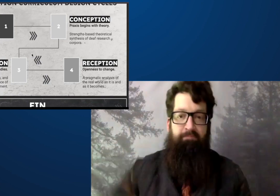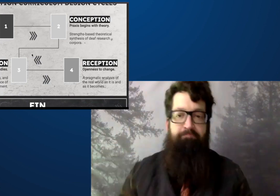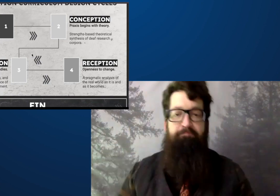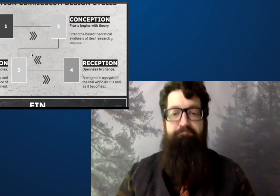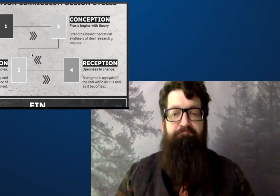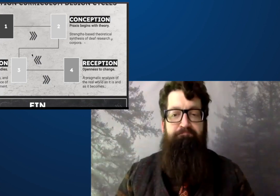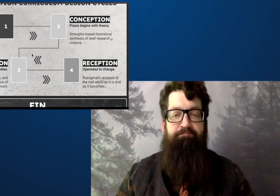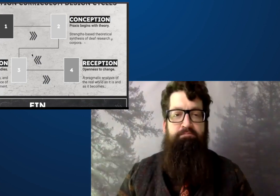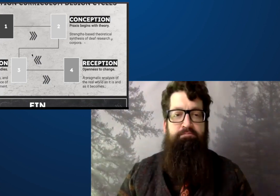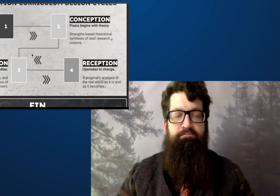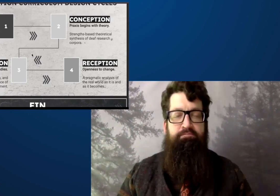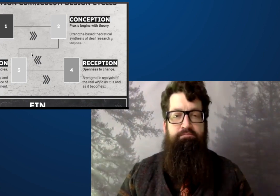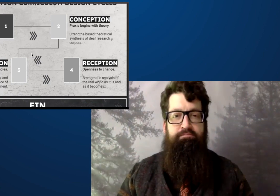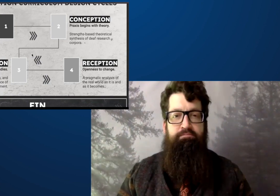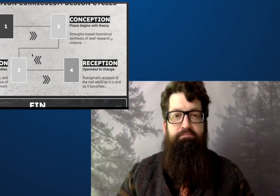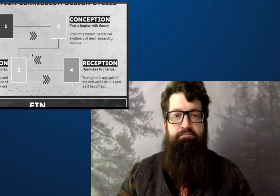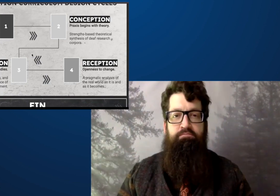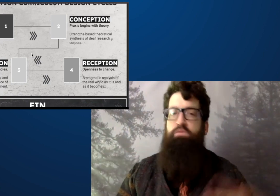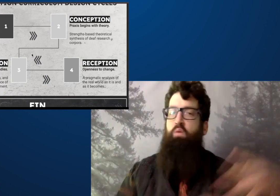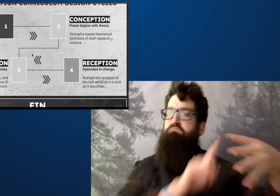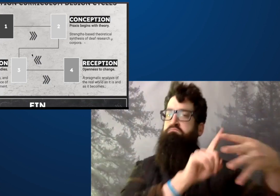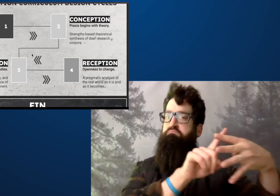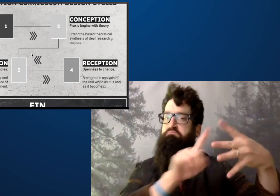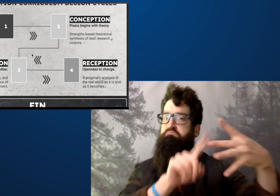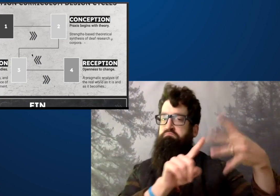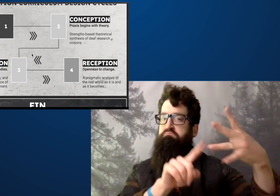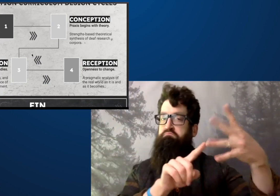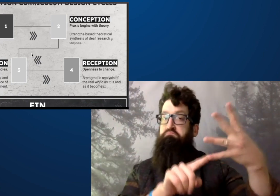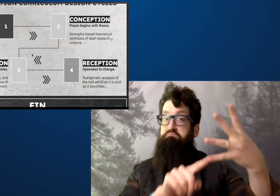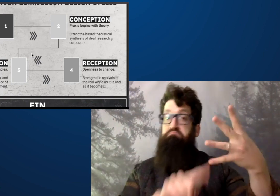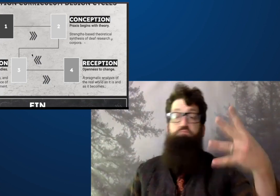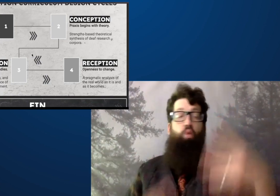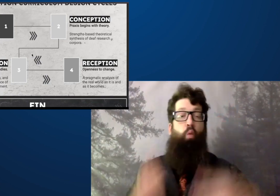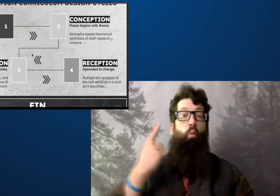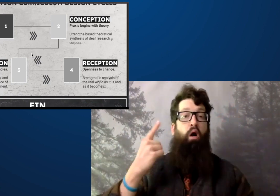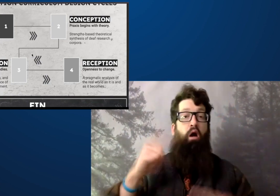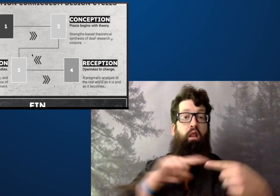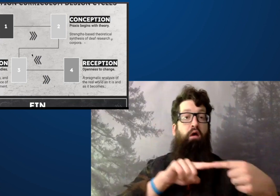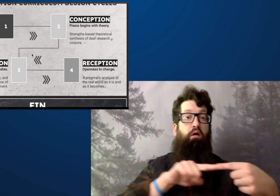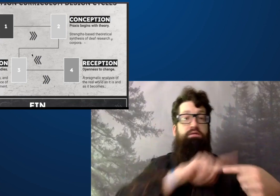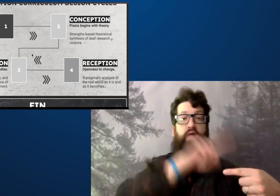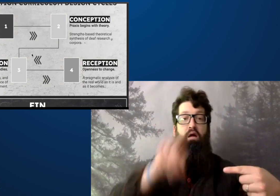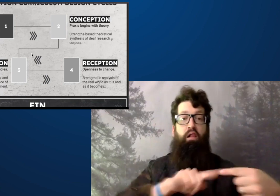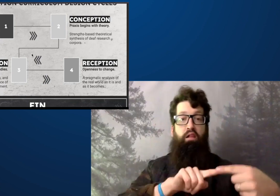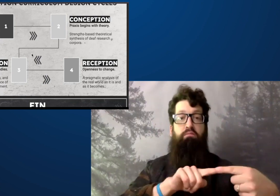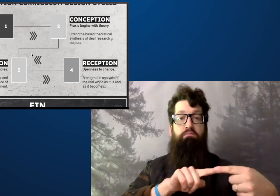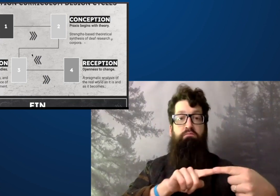It was not successful. So that method was quickly given up.